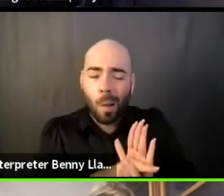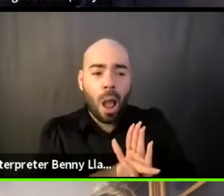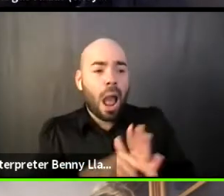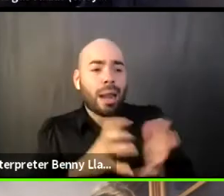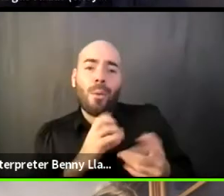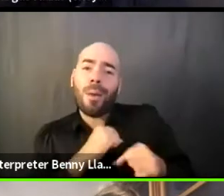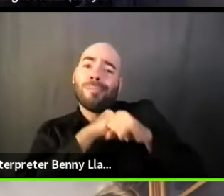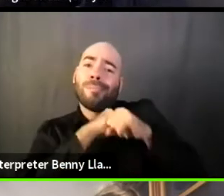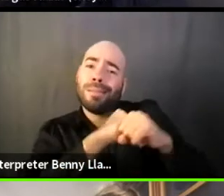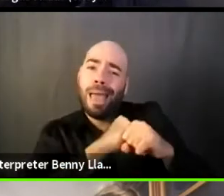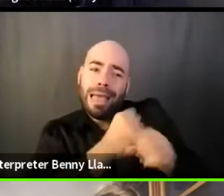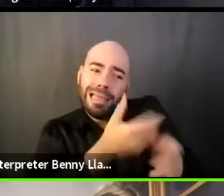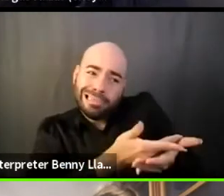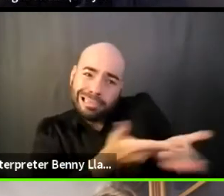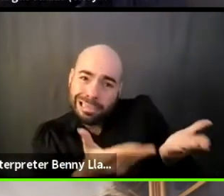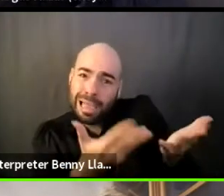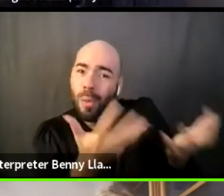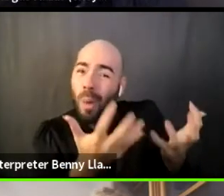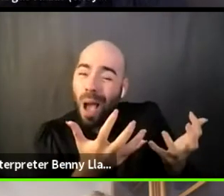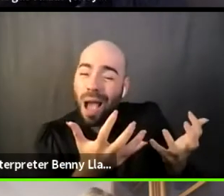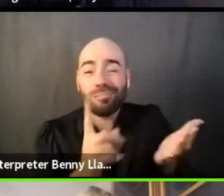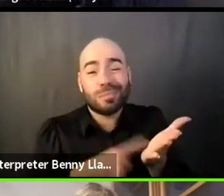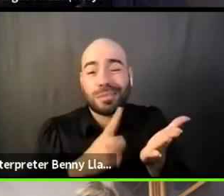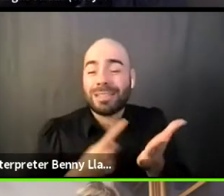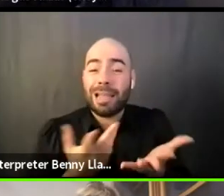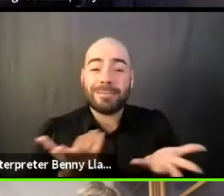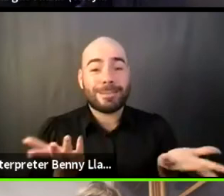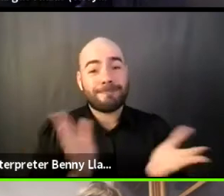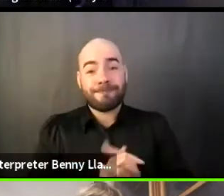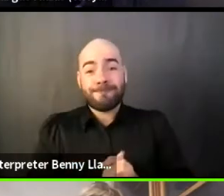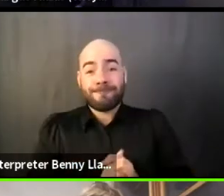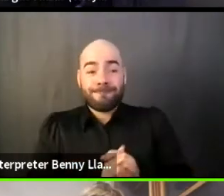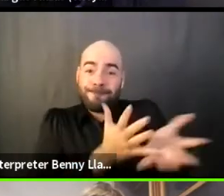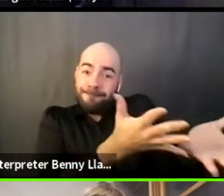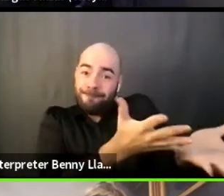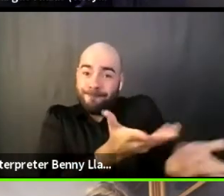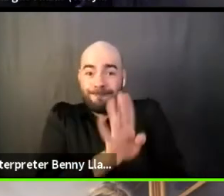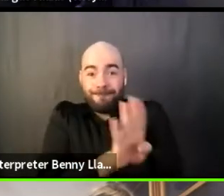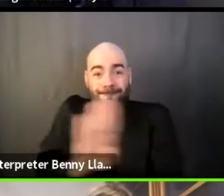and like kind of protect their interactions with that individual, but then what good